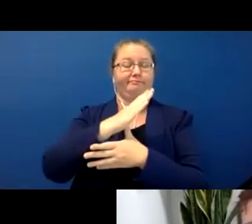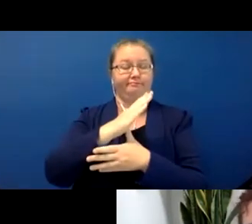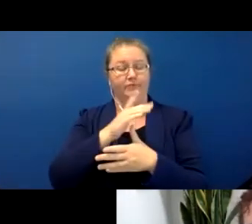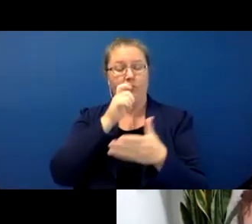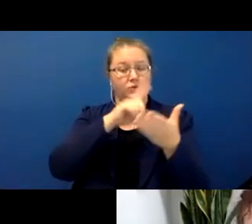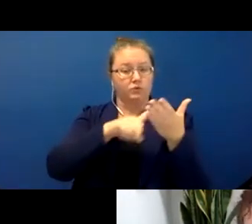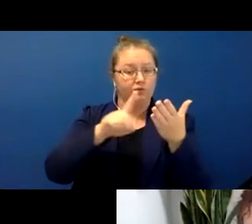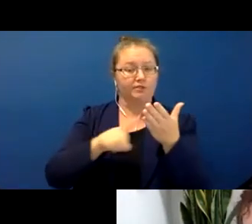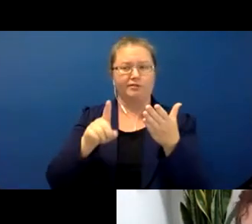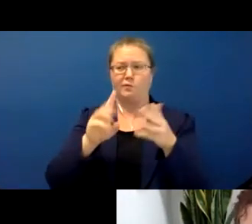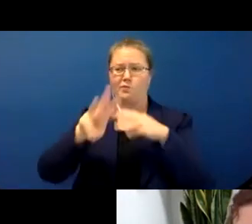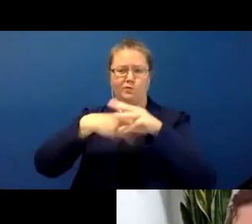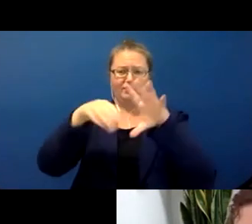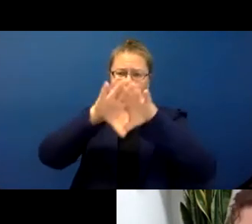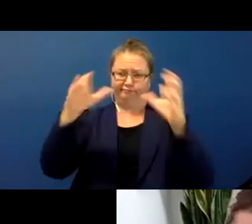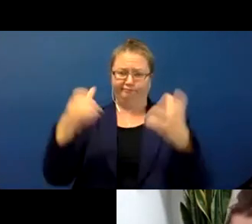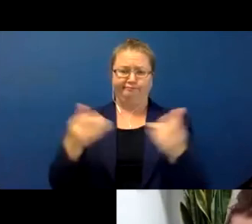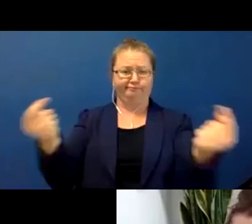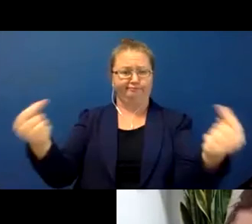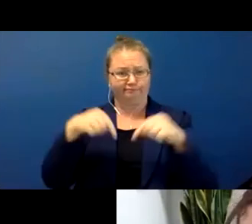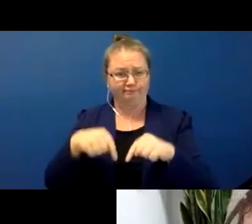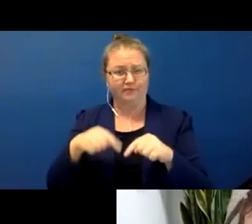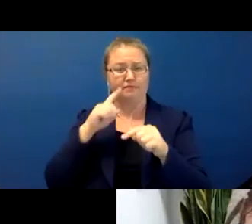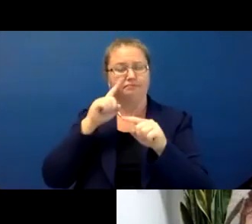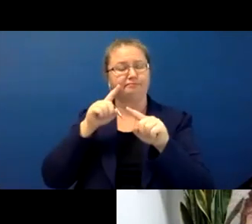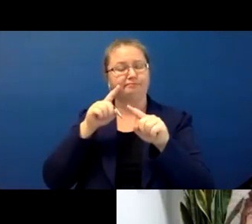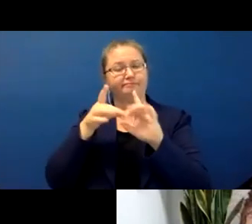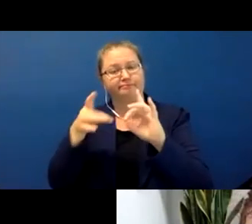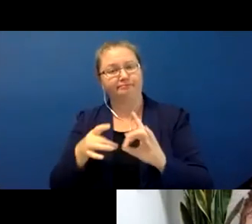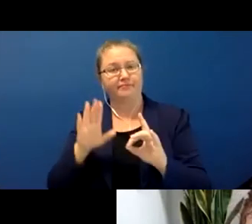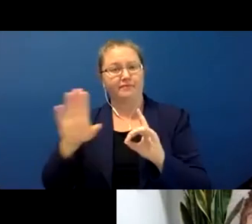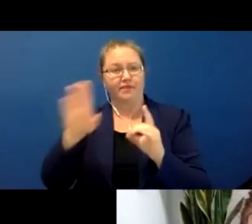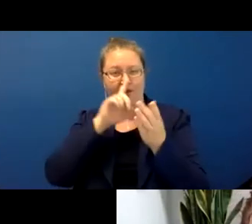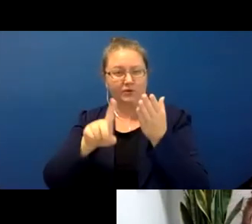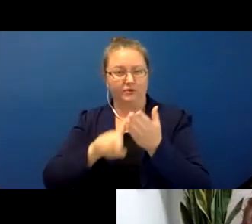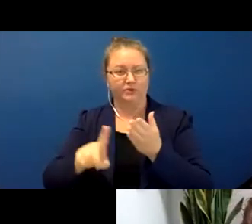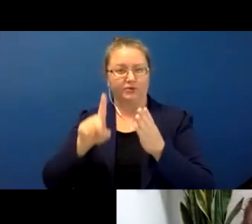the world to present on varied areas of research. Recently we've begun hosting these talks online,